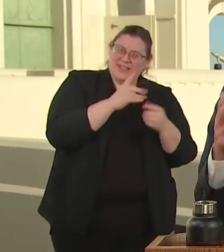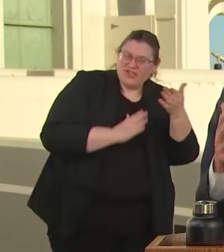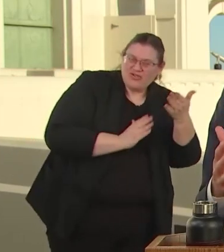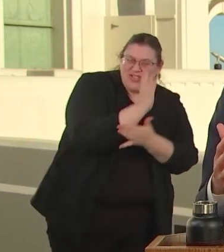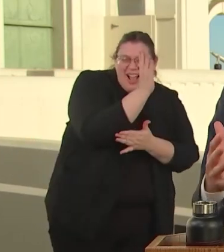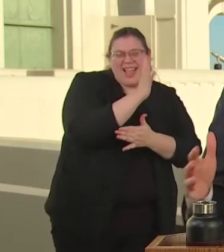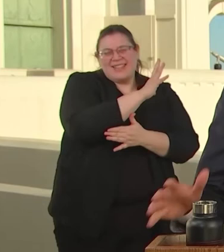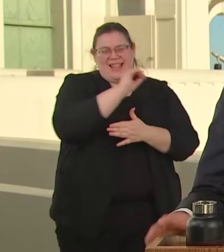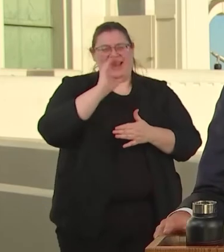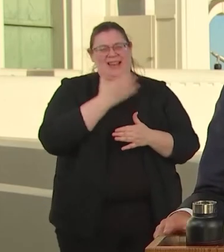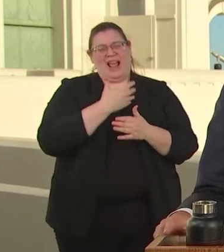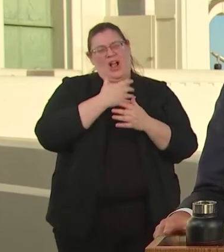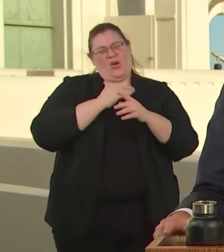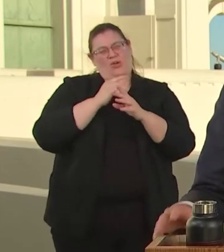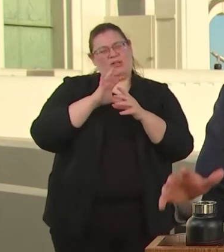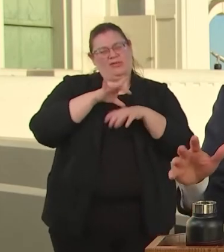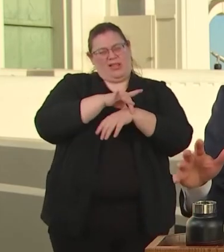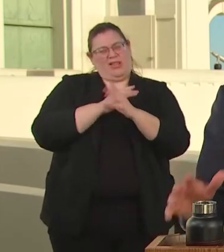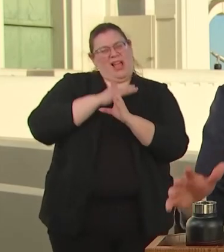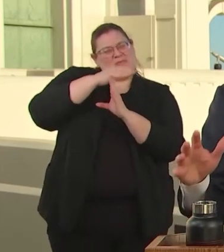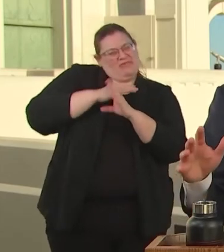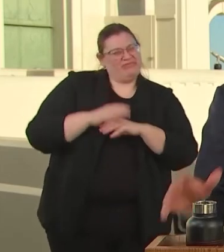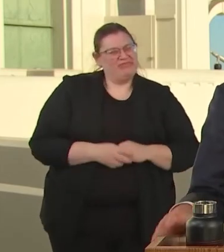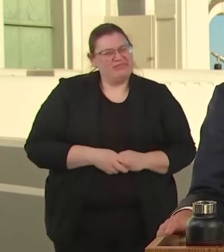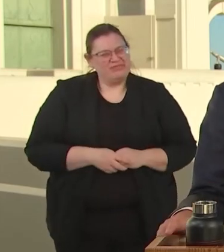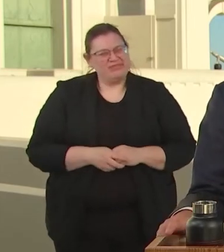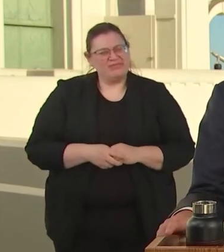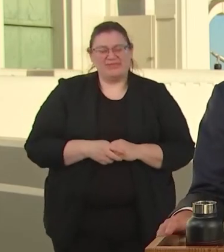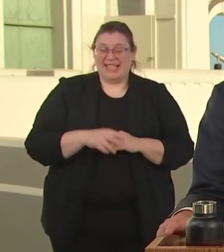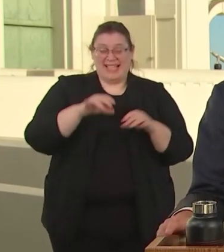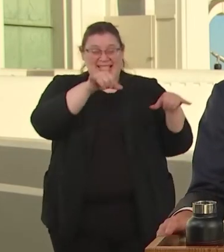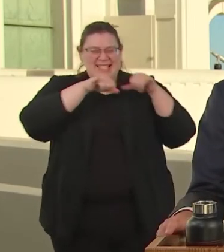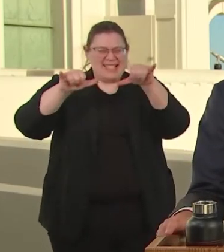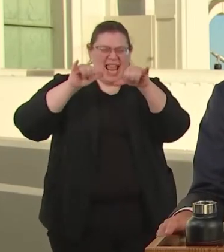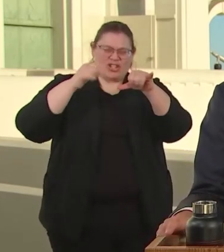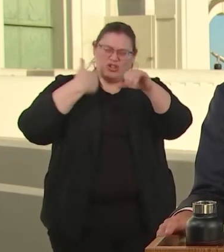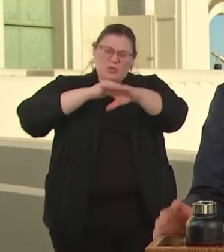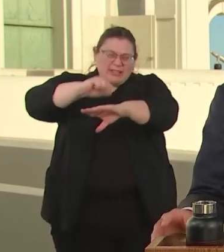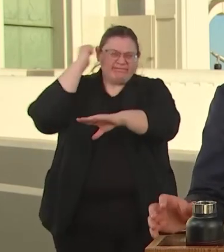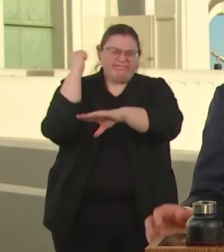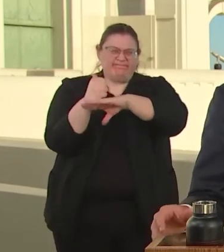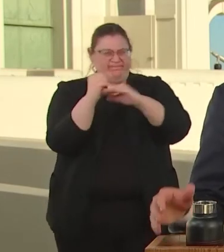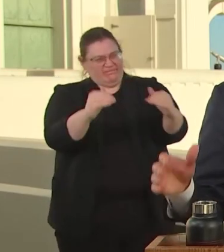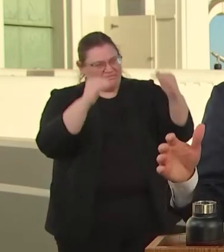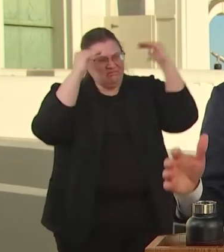WE ARE SETTING THE STANDARD ON HOW GOVERNMENT CAN AND CONFRONT THE URGENT CRISIS IN FRONT OF